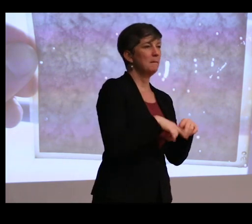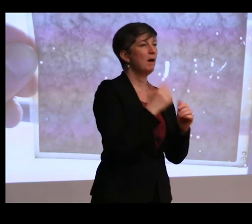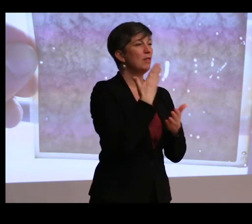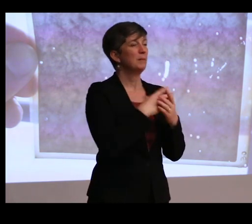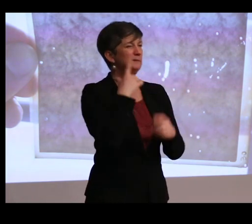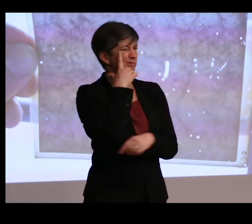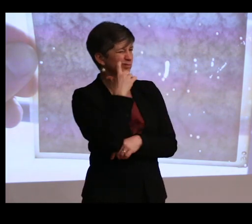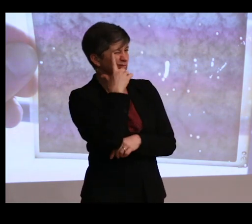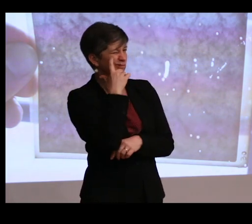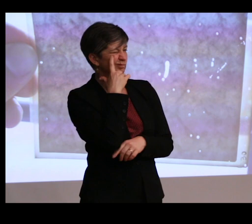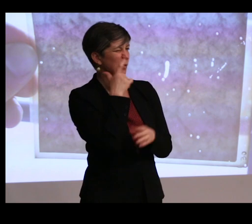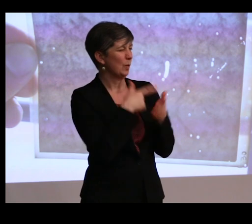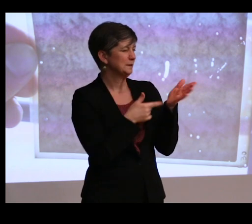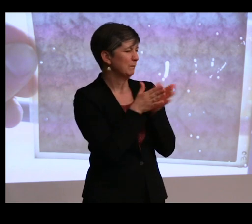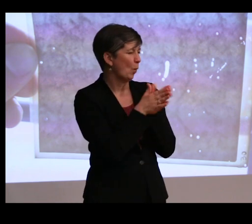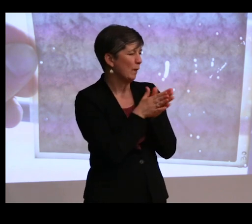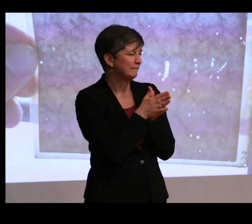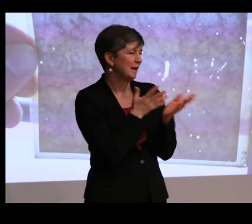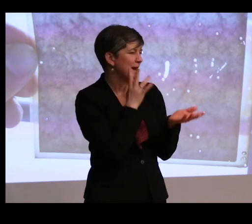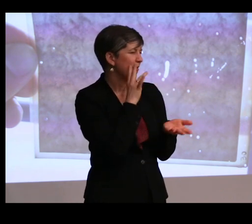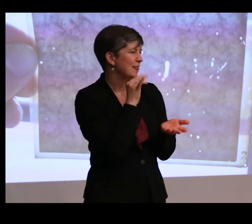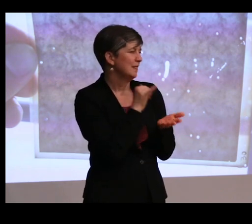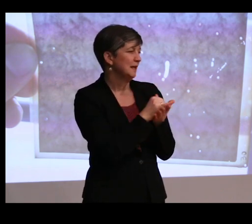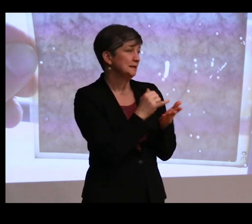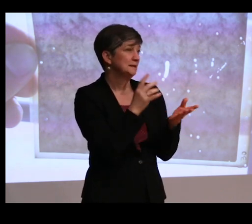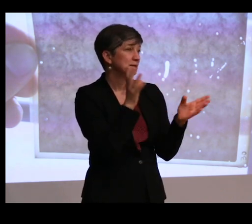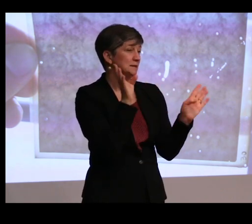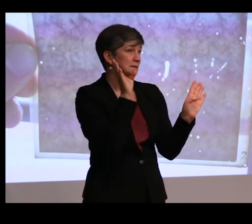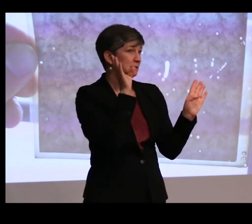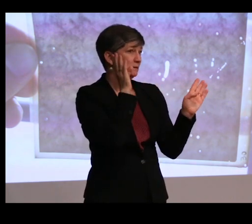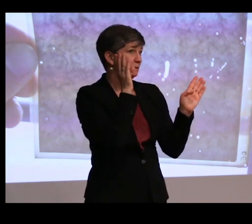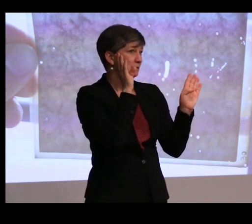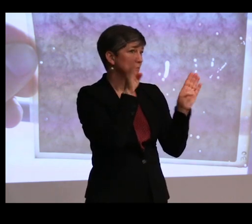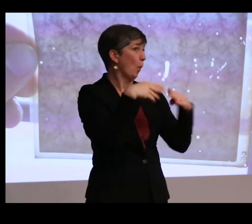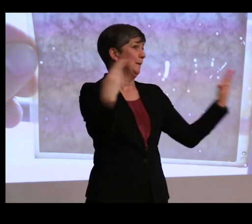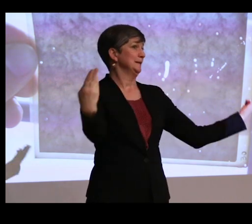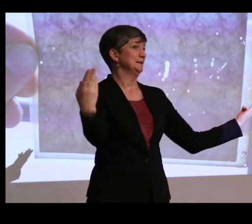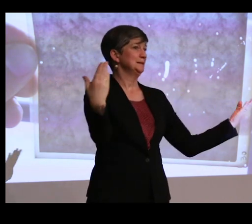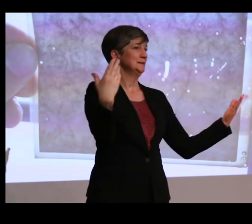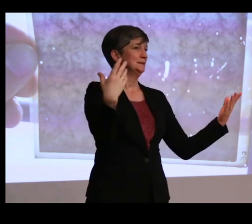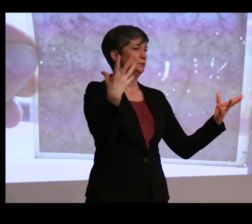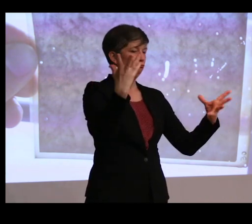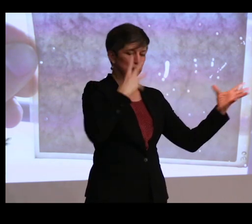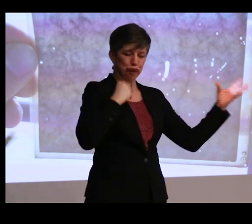Like, what is motivating this sudden openness to types of knowledge that universities and museums have